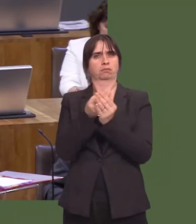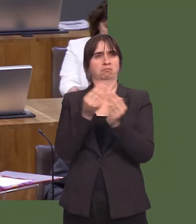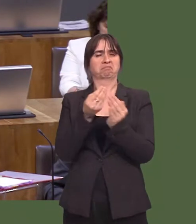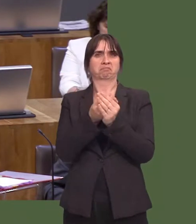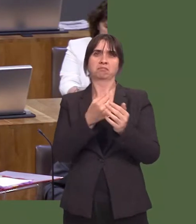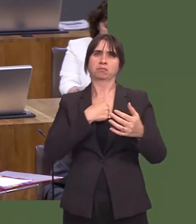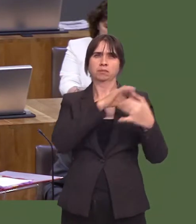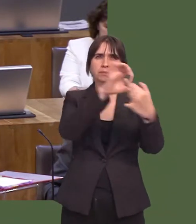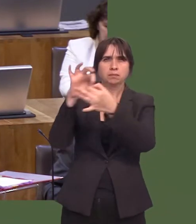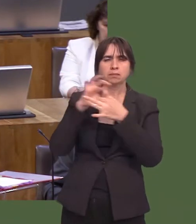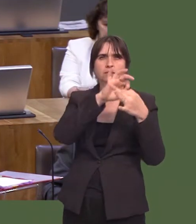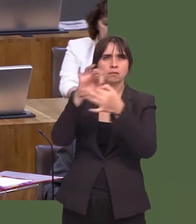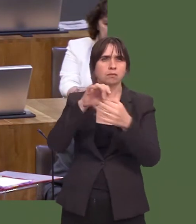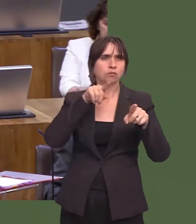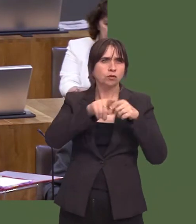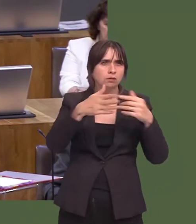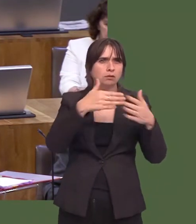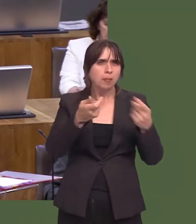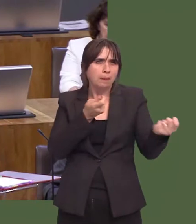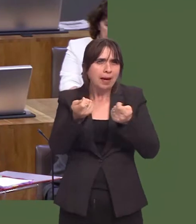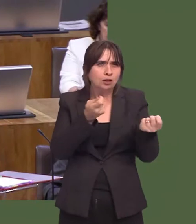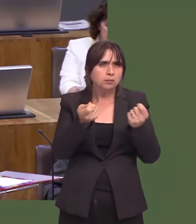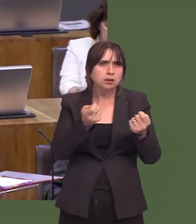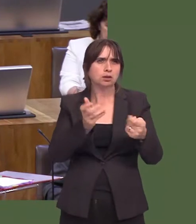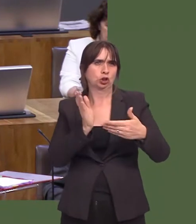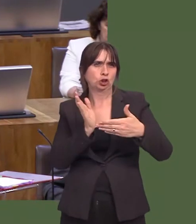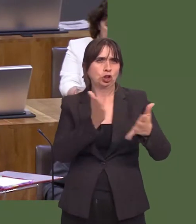to address the governance, management and service issues that underpin their deficits